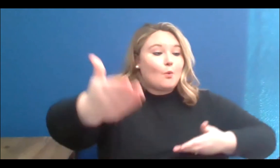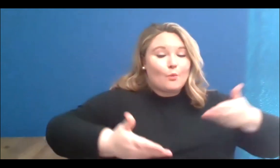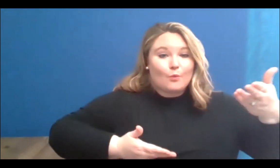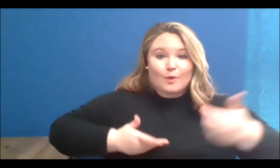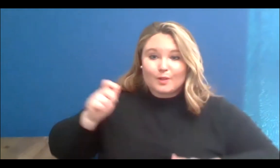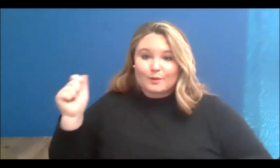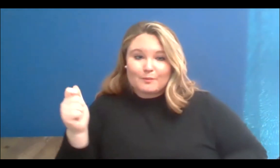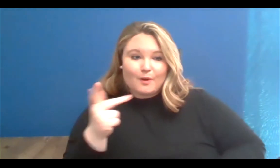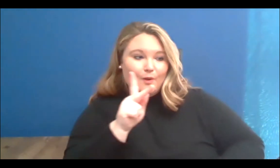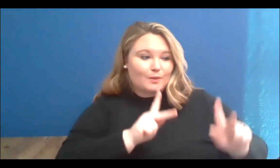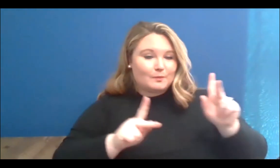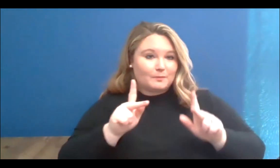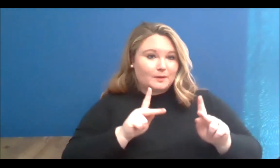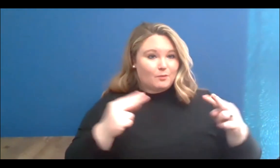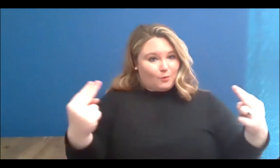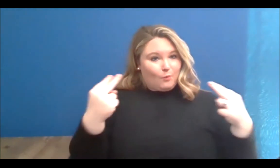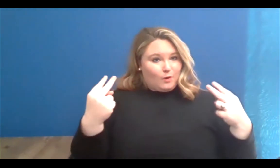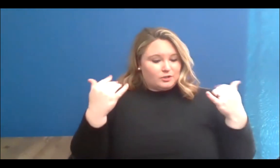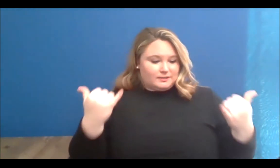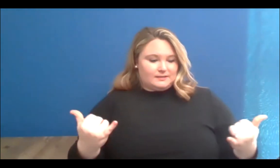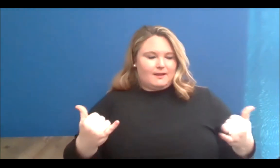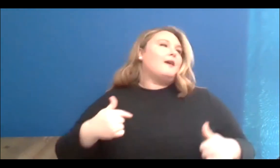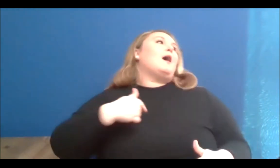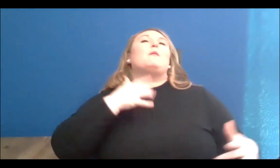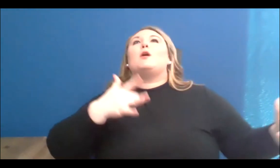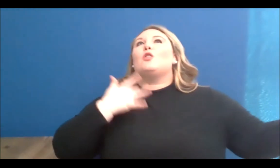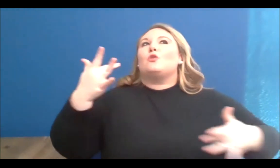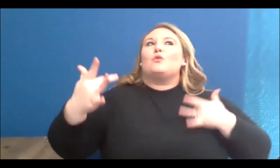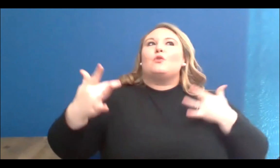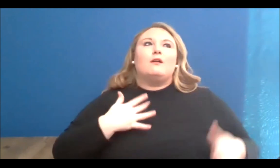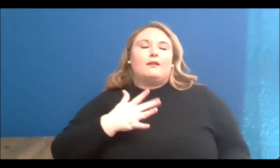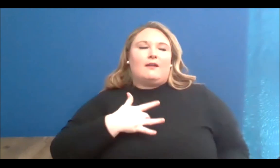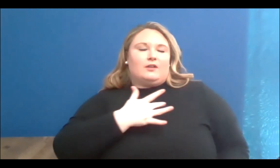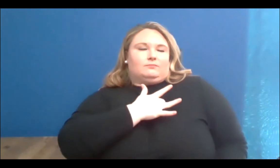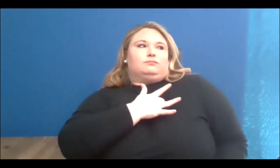I am thrilled and I feel absolutely honoured to be here this afternoon